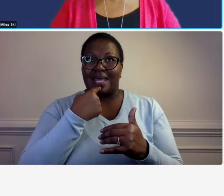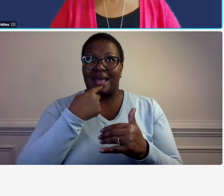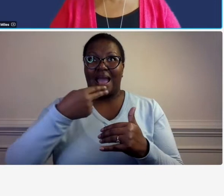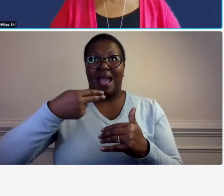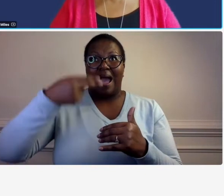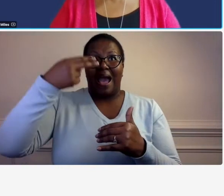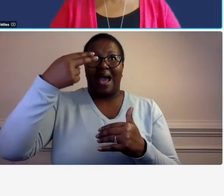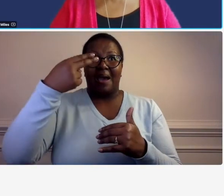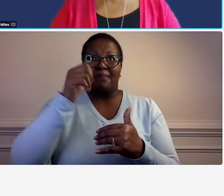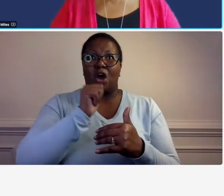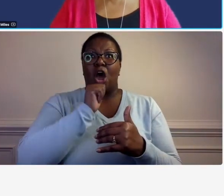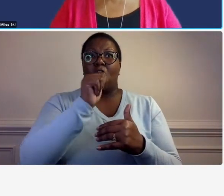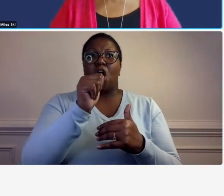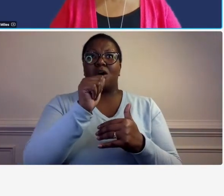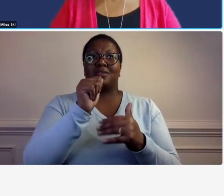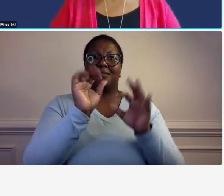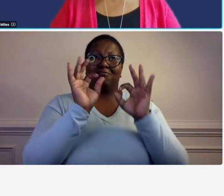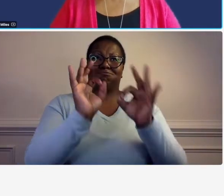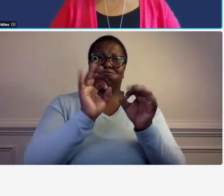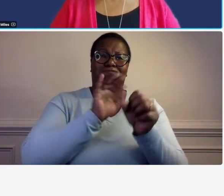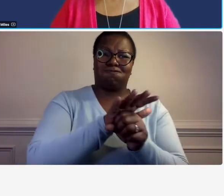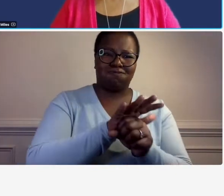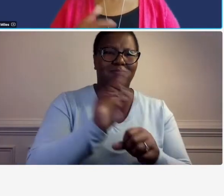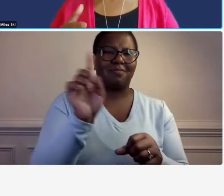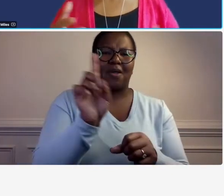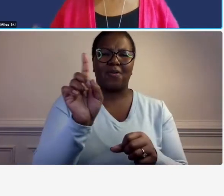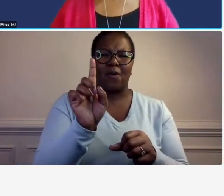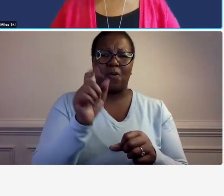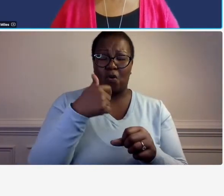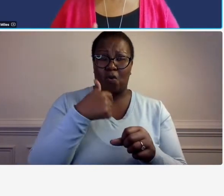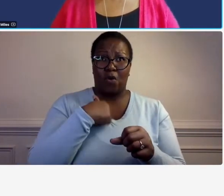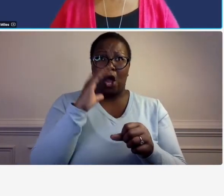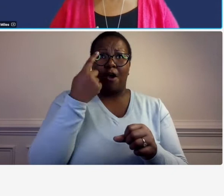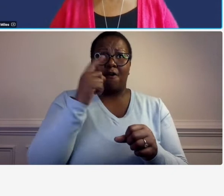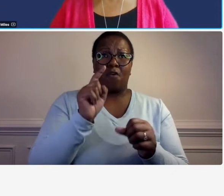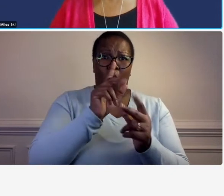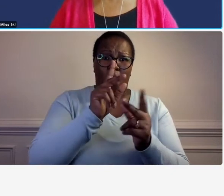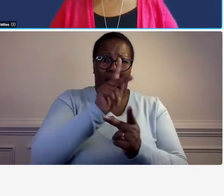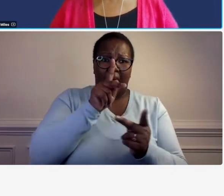looking for perfection you know when we go through the 10 elements of an adequate accounting system